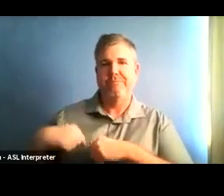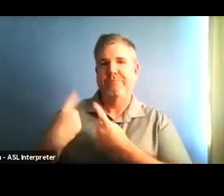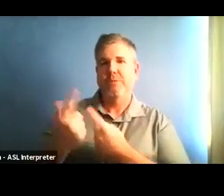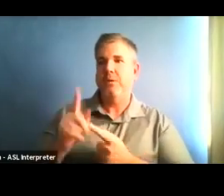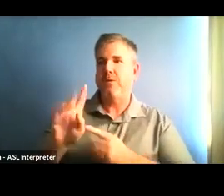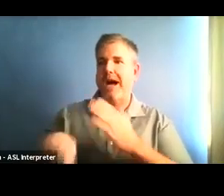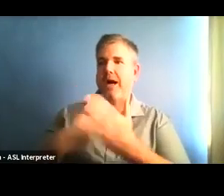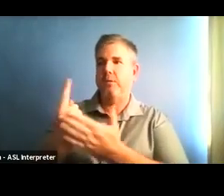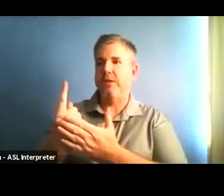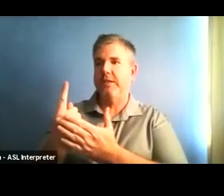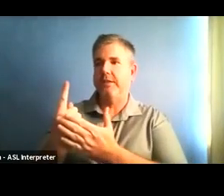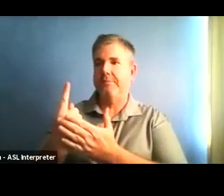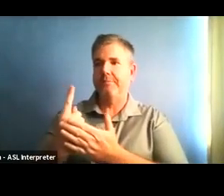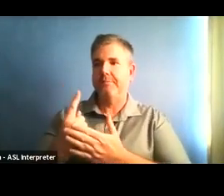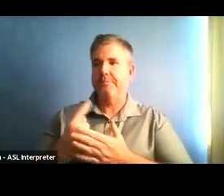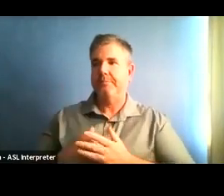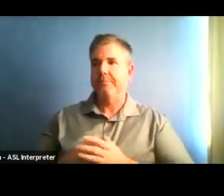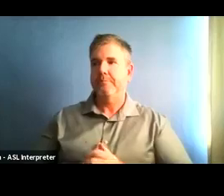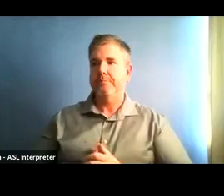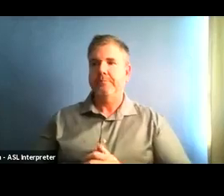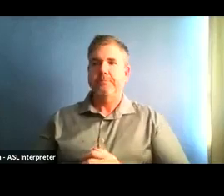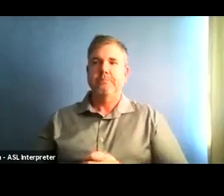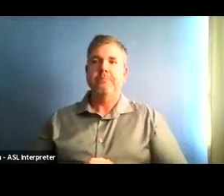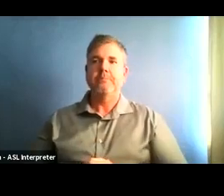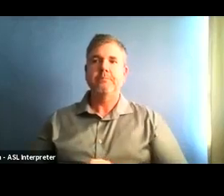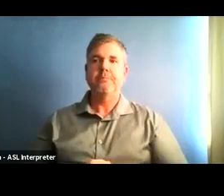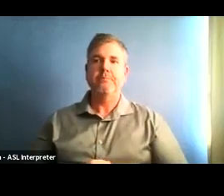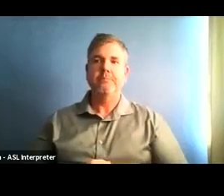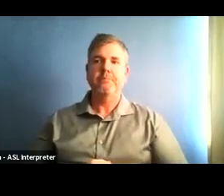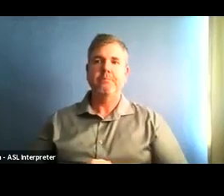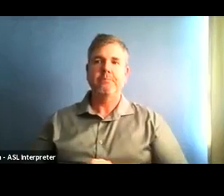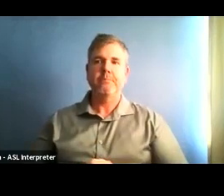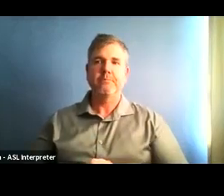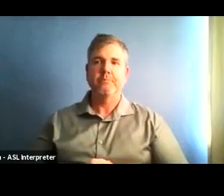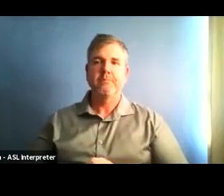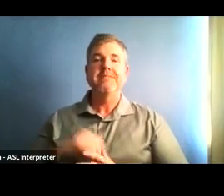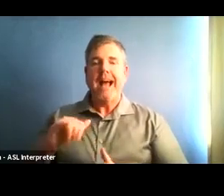and sixty five thousand coronavirus tests to date.